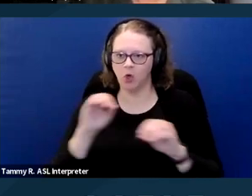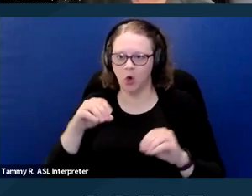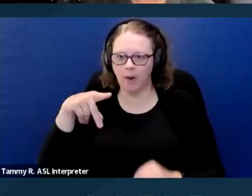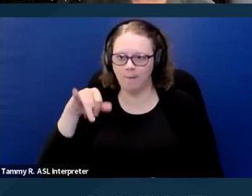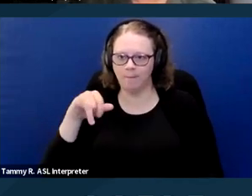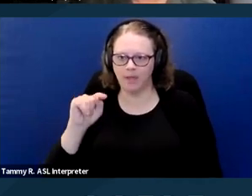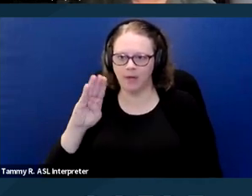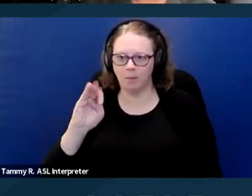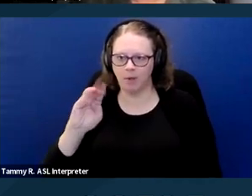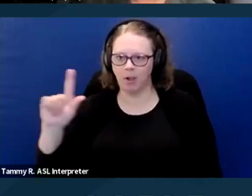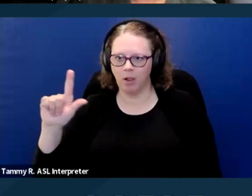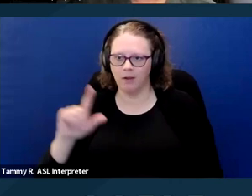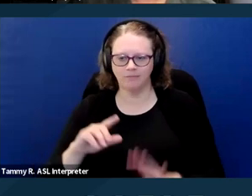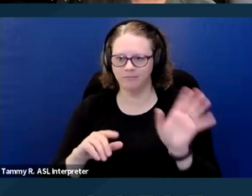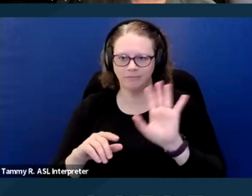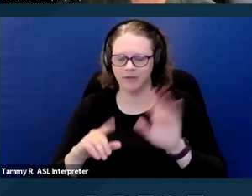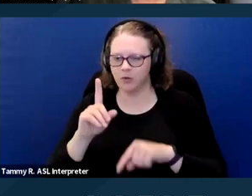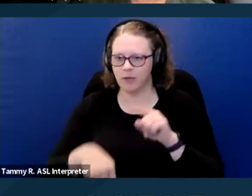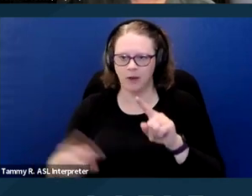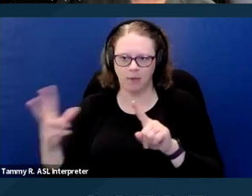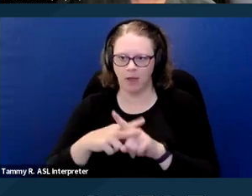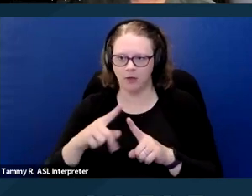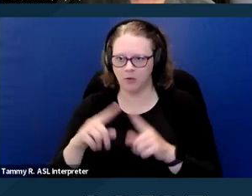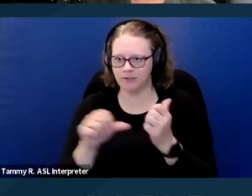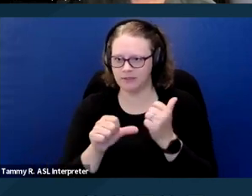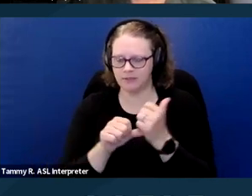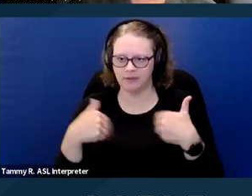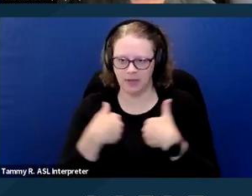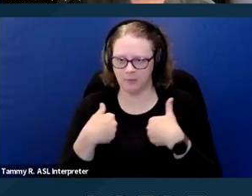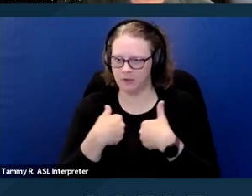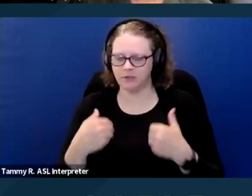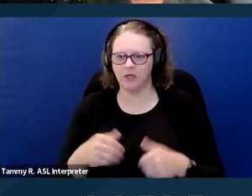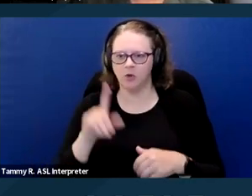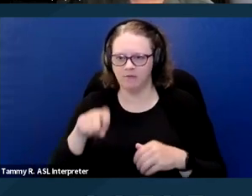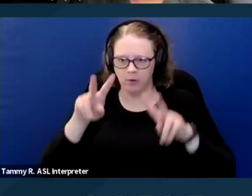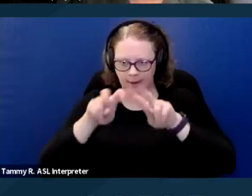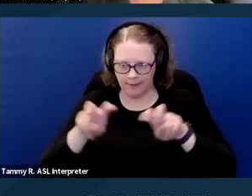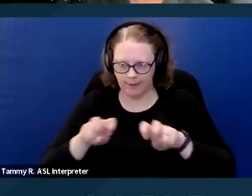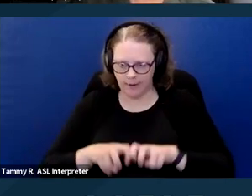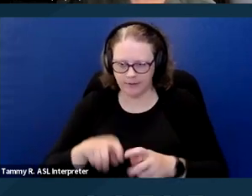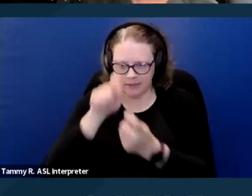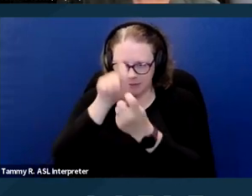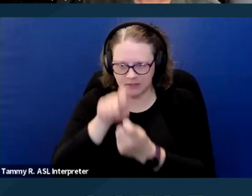Those cannot be applied to assistance animals. You really have to analyze the specific animal in question.